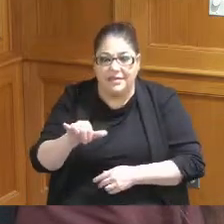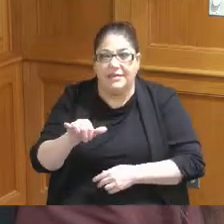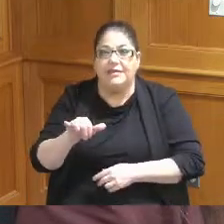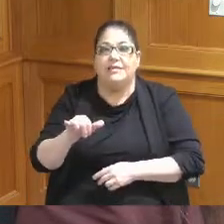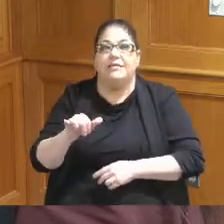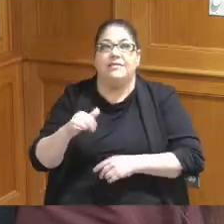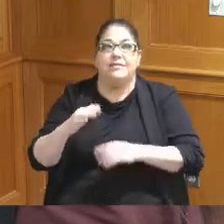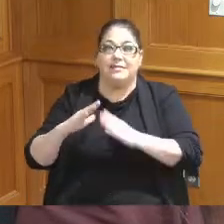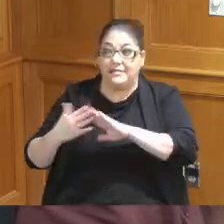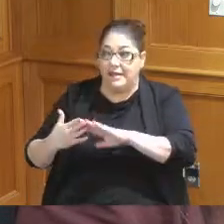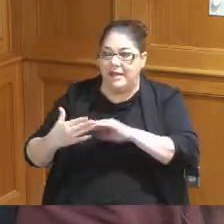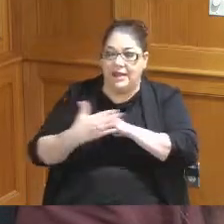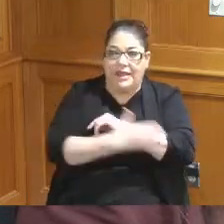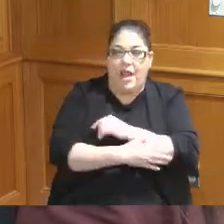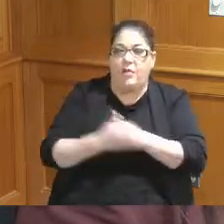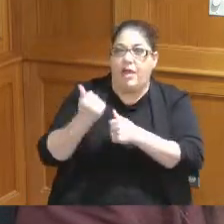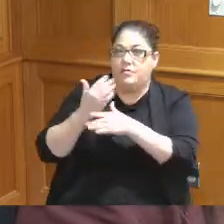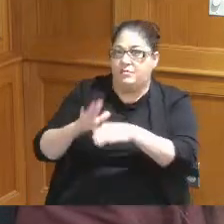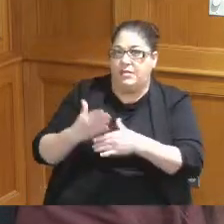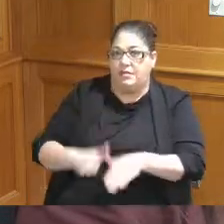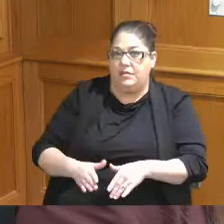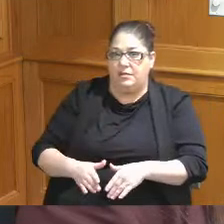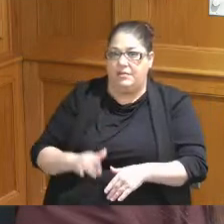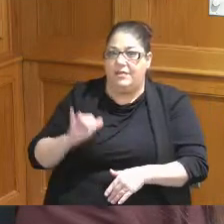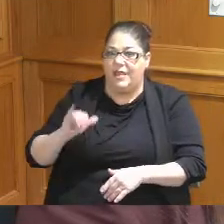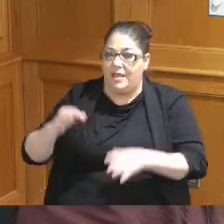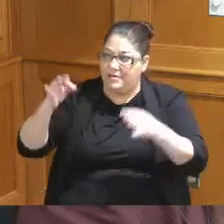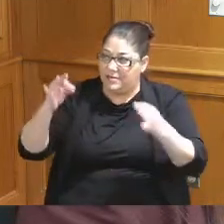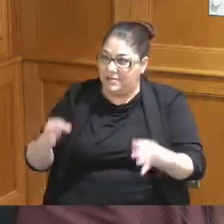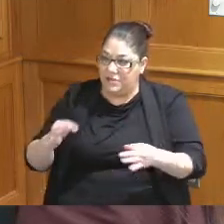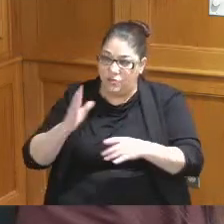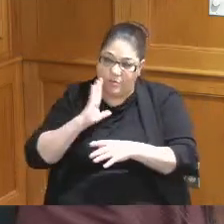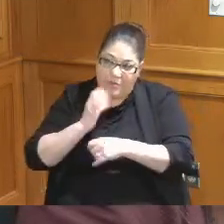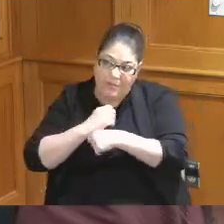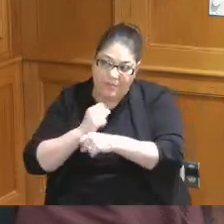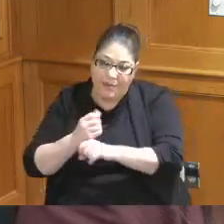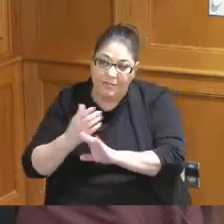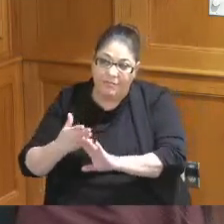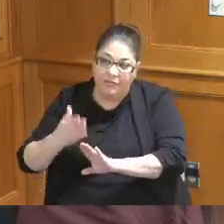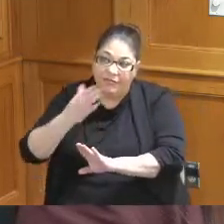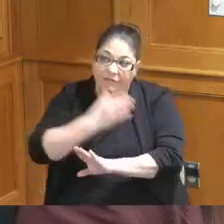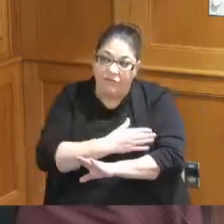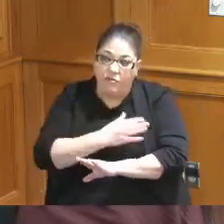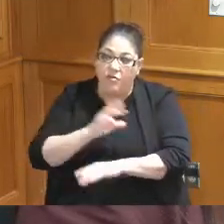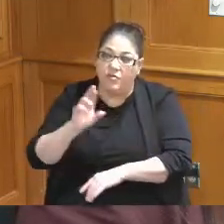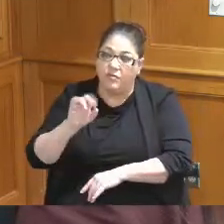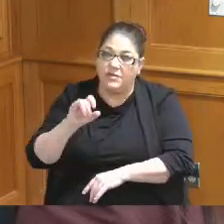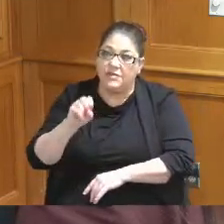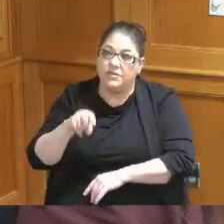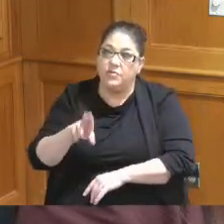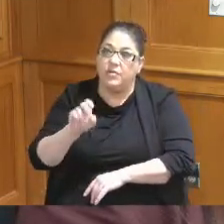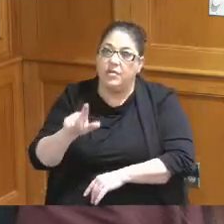it's going to be split is that decision going to be made before residual funds come in with that